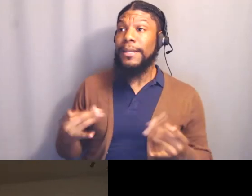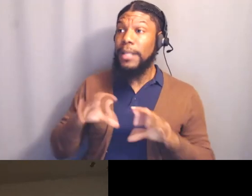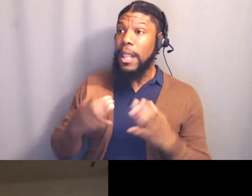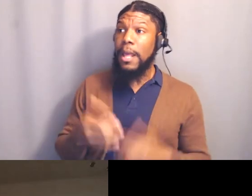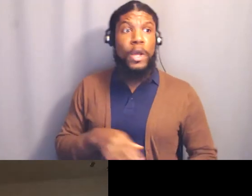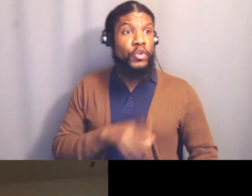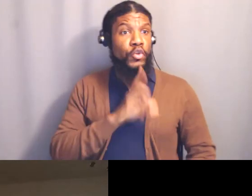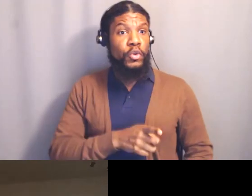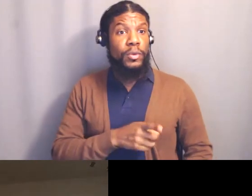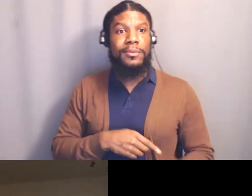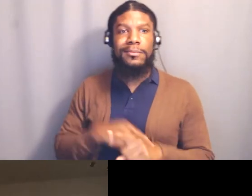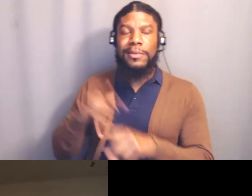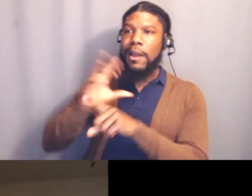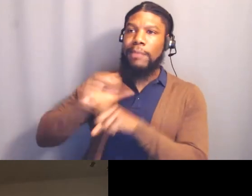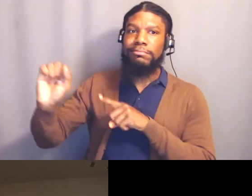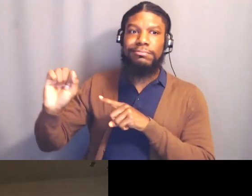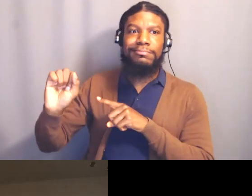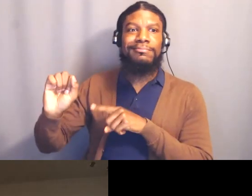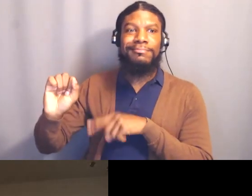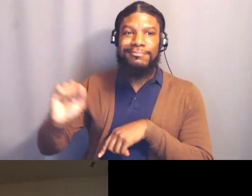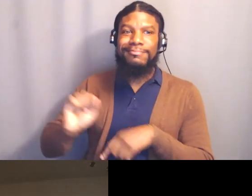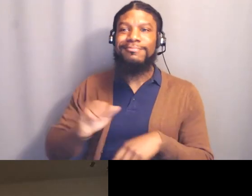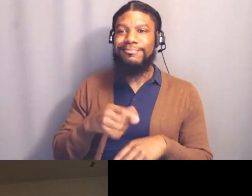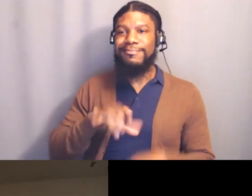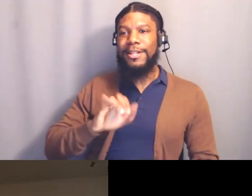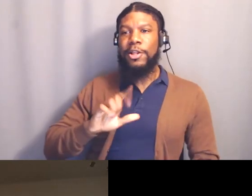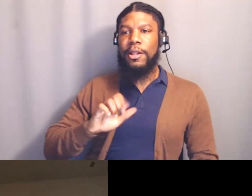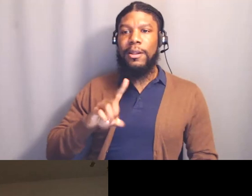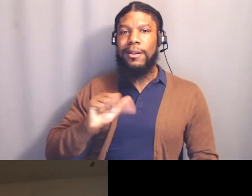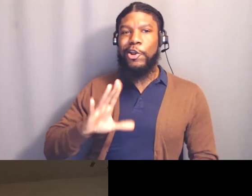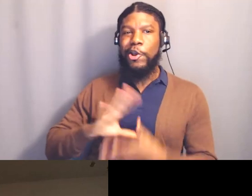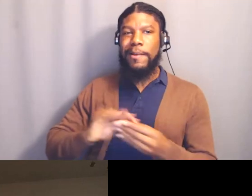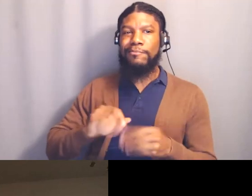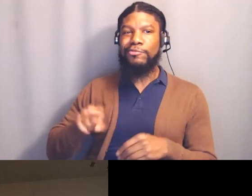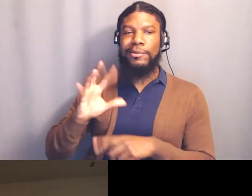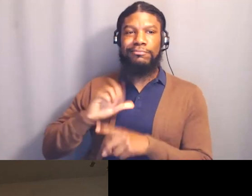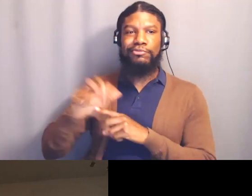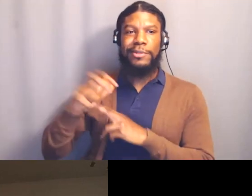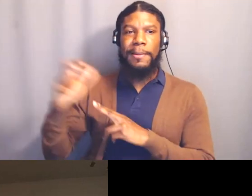"She's amazing at it," Yolanda says. Yeah, so just look you up on, how do we look up your class?